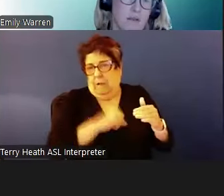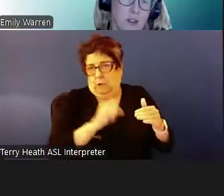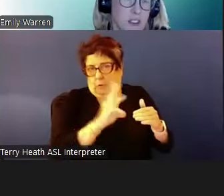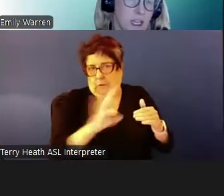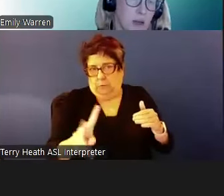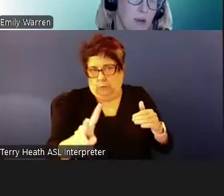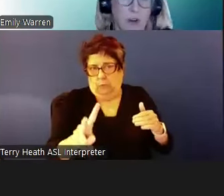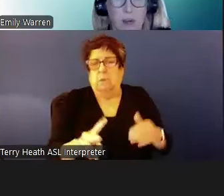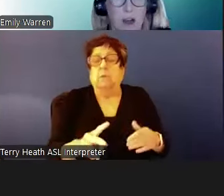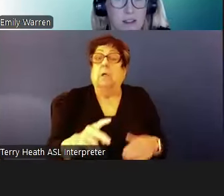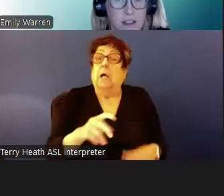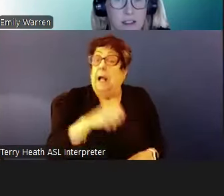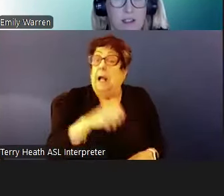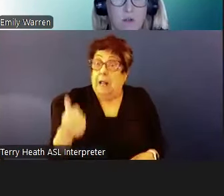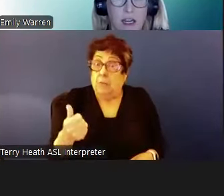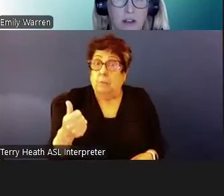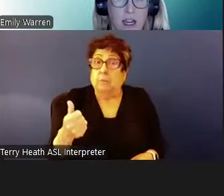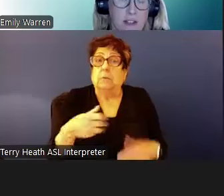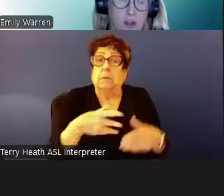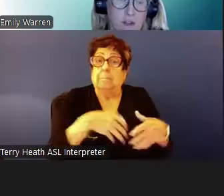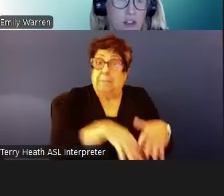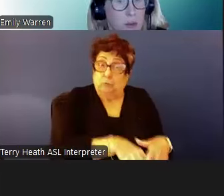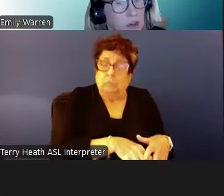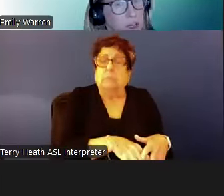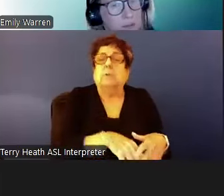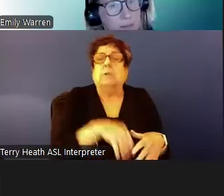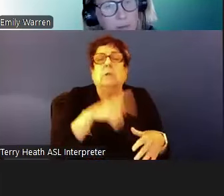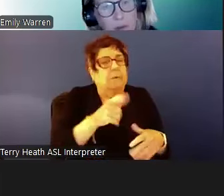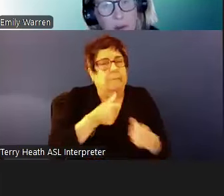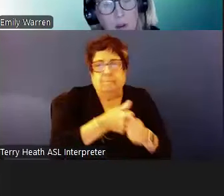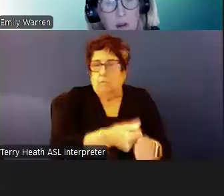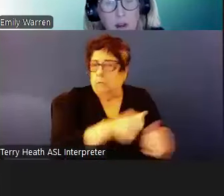follow the same program policies as a regular housing choice voucher program.